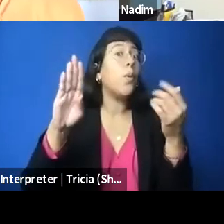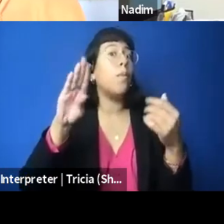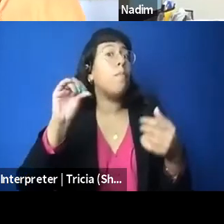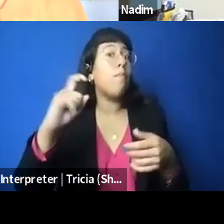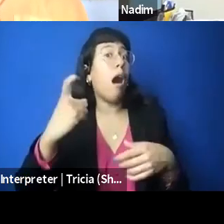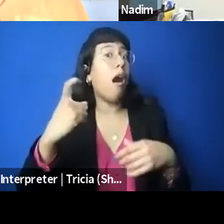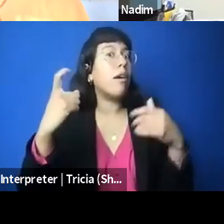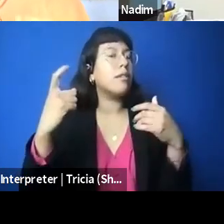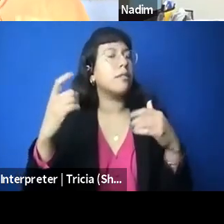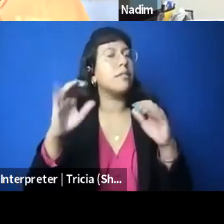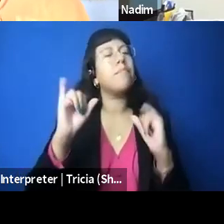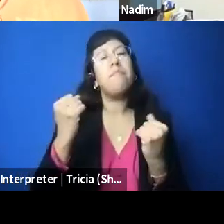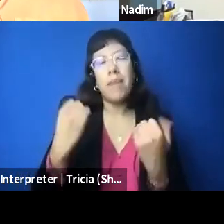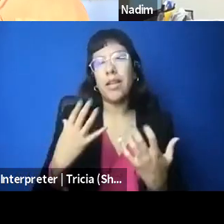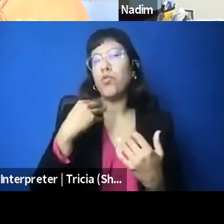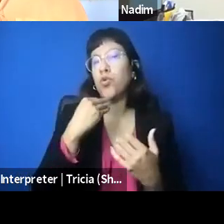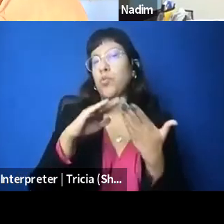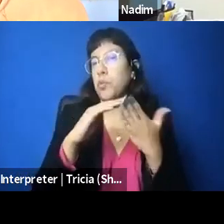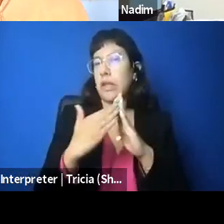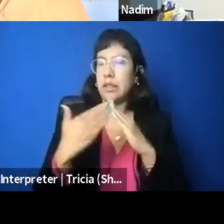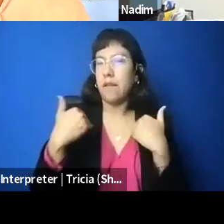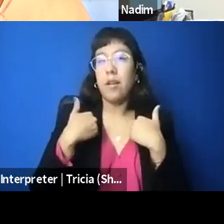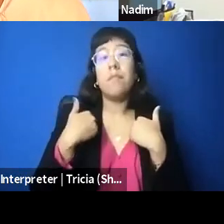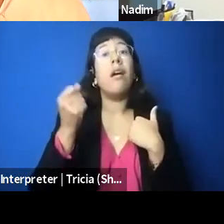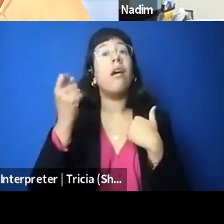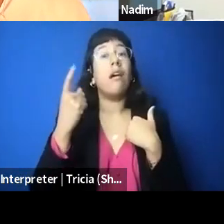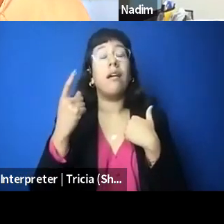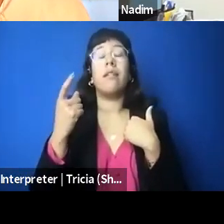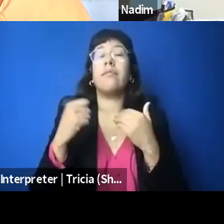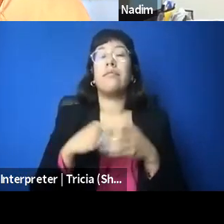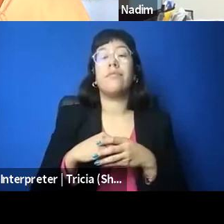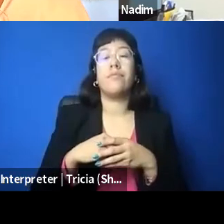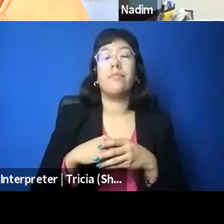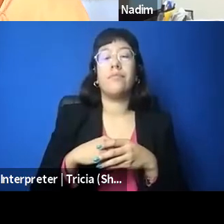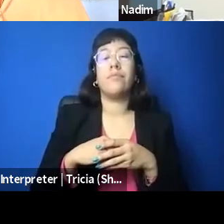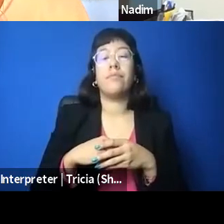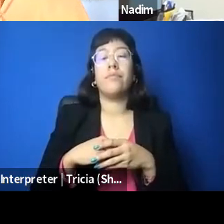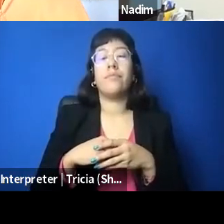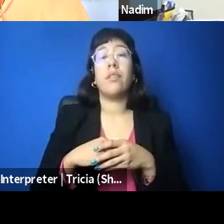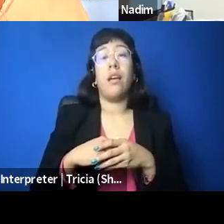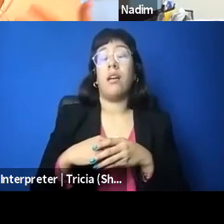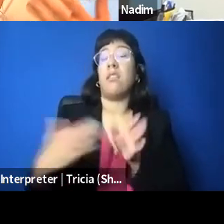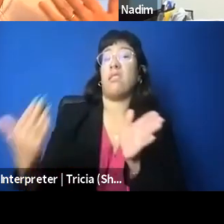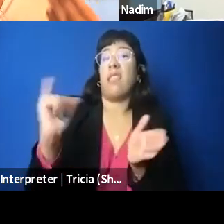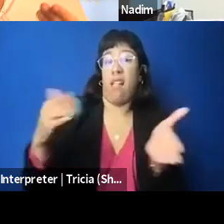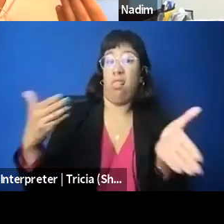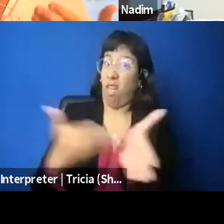But the statute under which the, the lawsuit was brought is a US material support